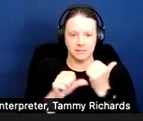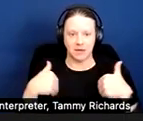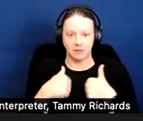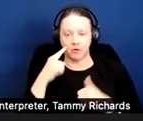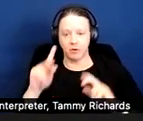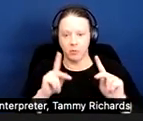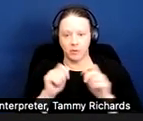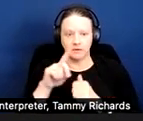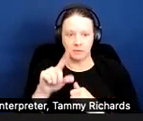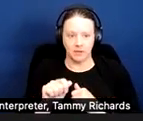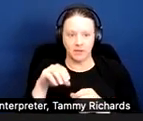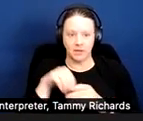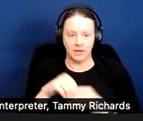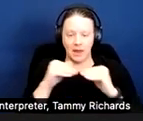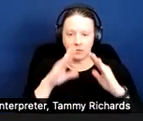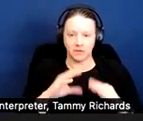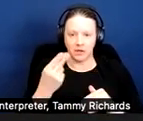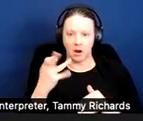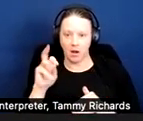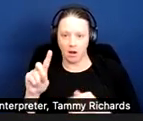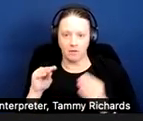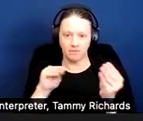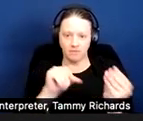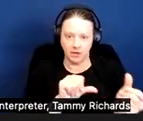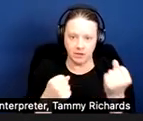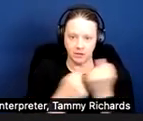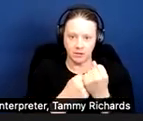with disabilities in housing and HUD-funded programs.